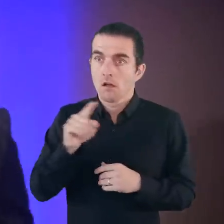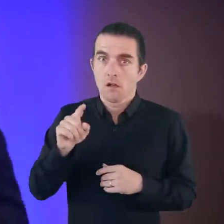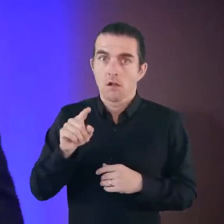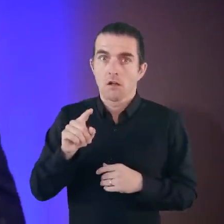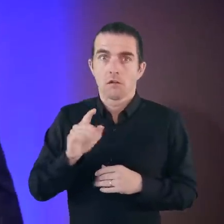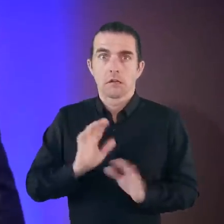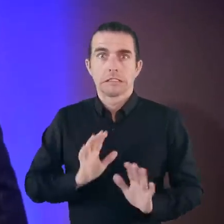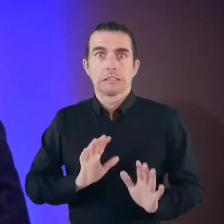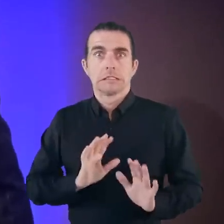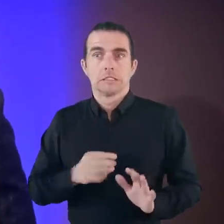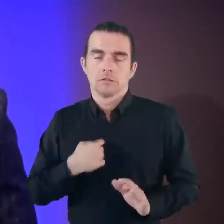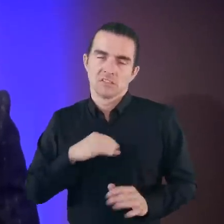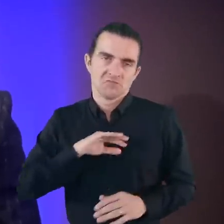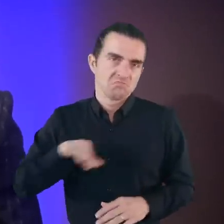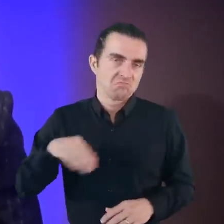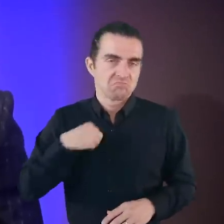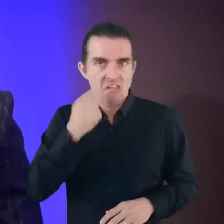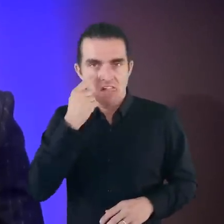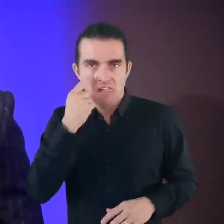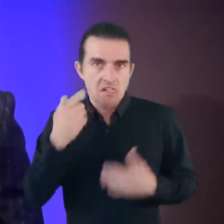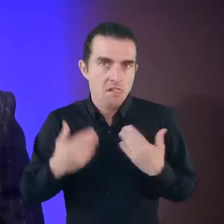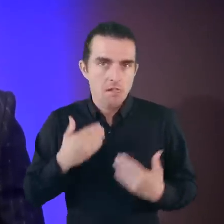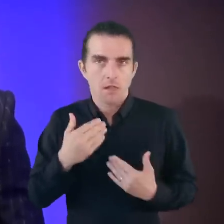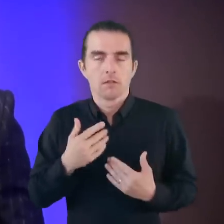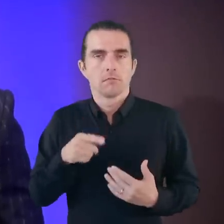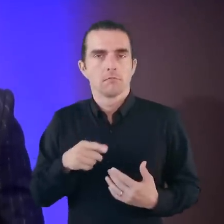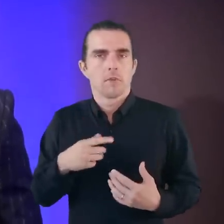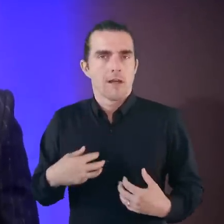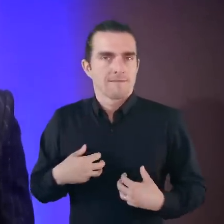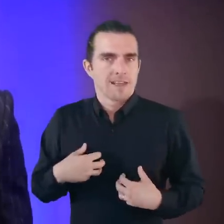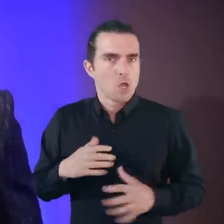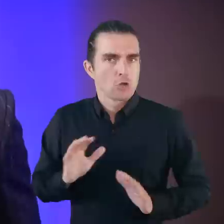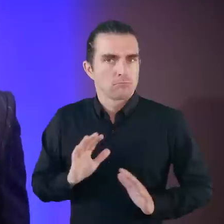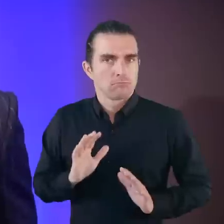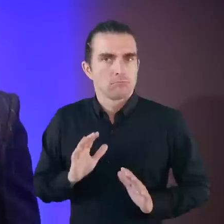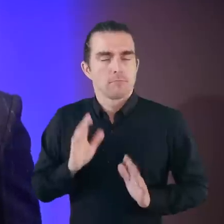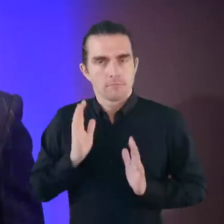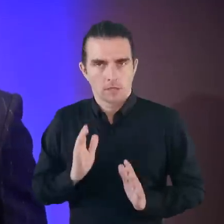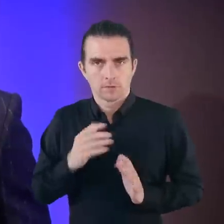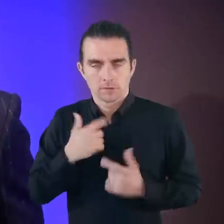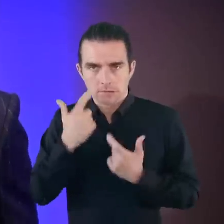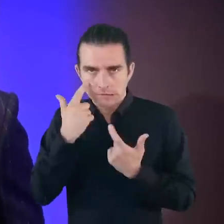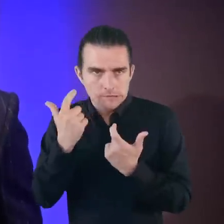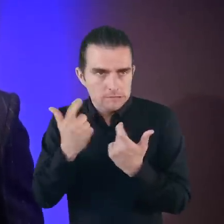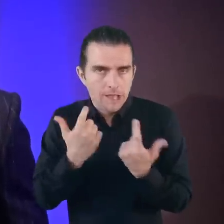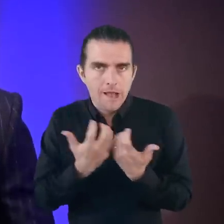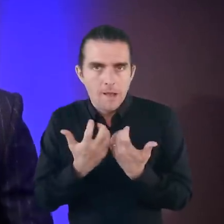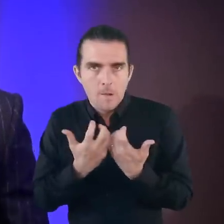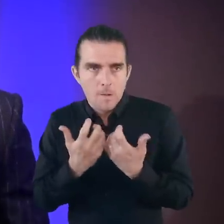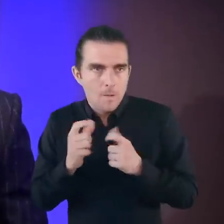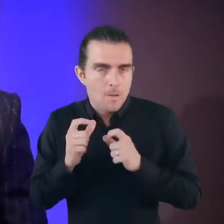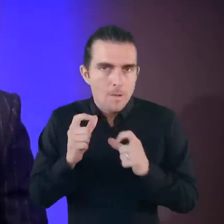Well, other people may not dare tread. And the fearlessness to keep finding a way to keep going.